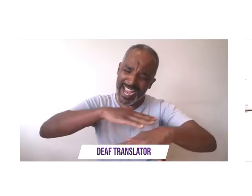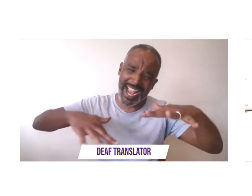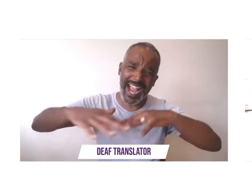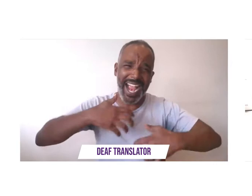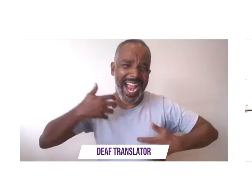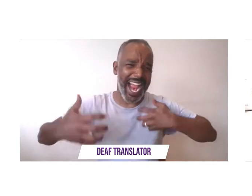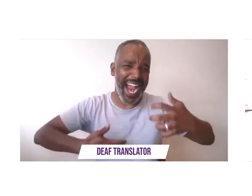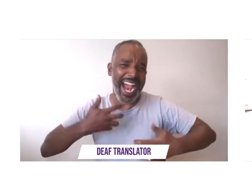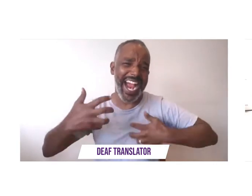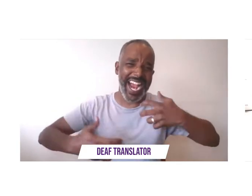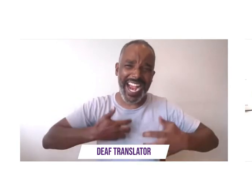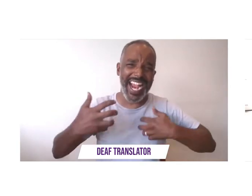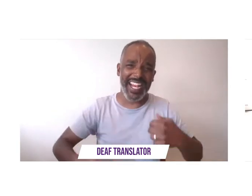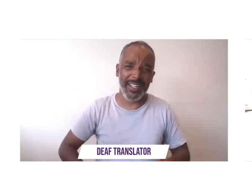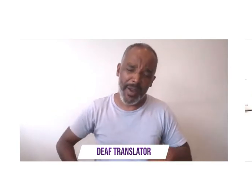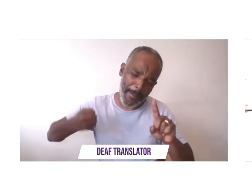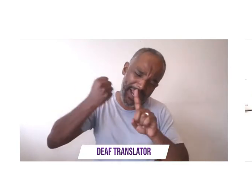hope you're singing there's a valley